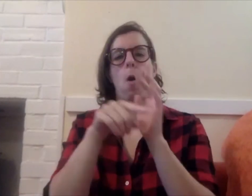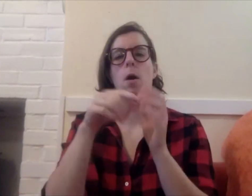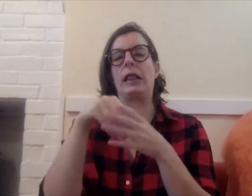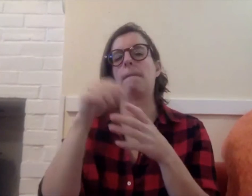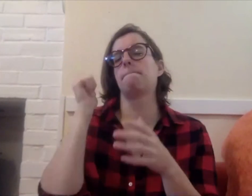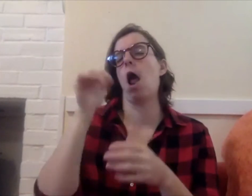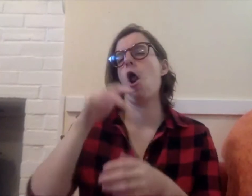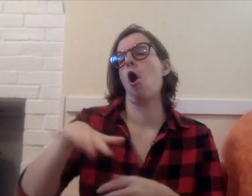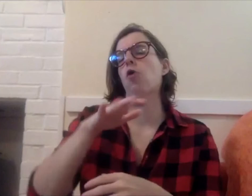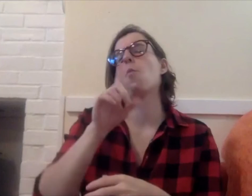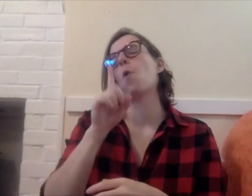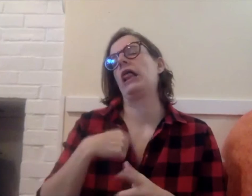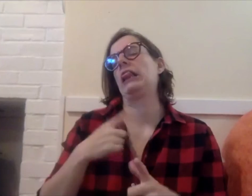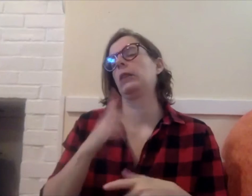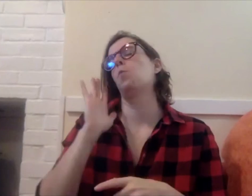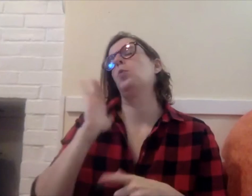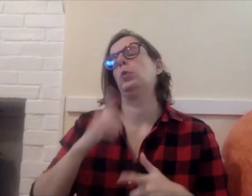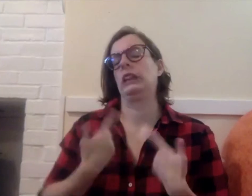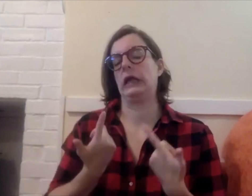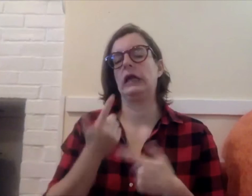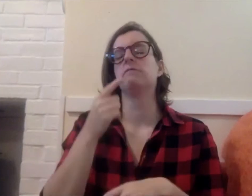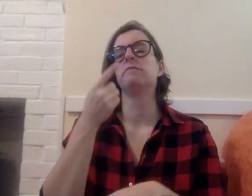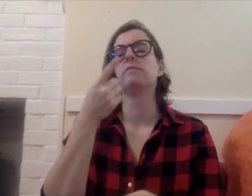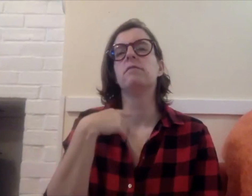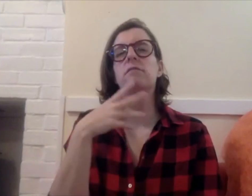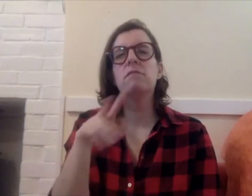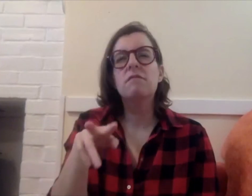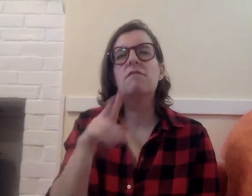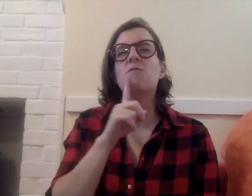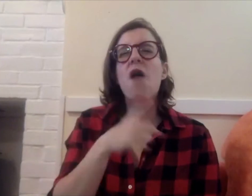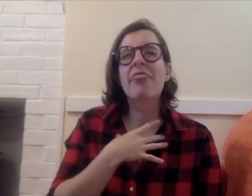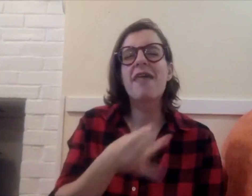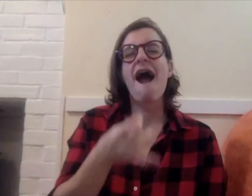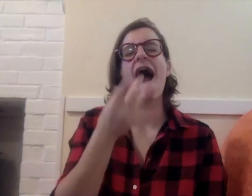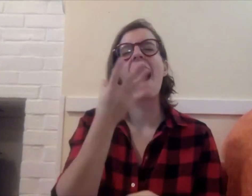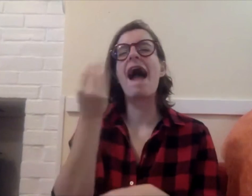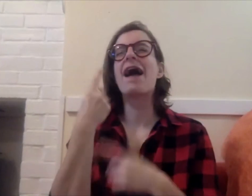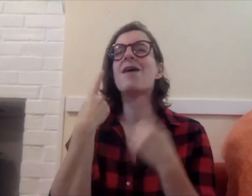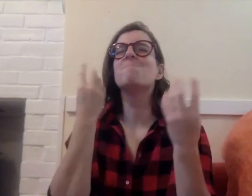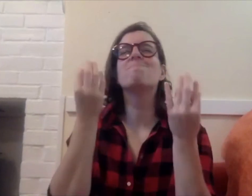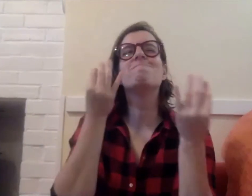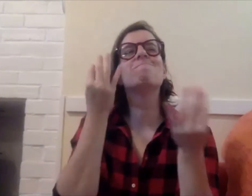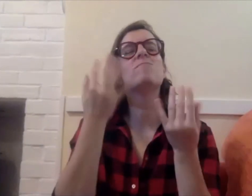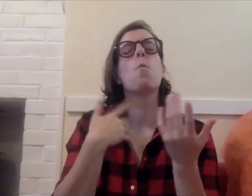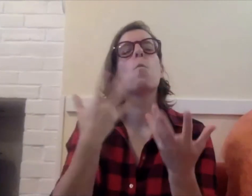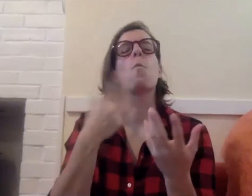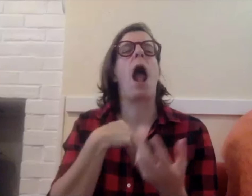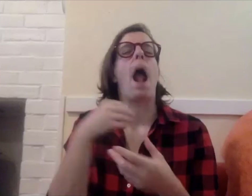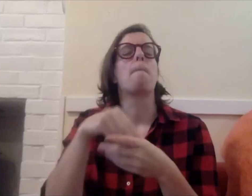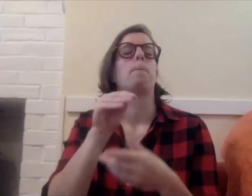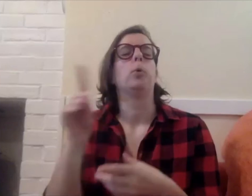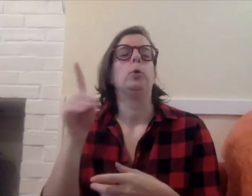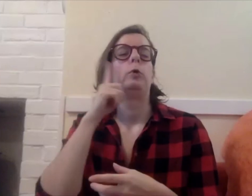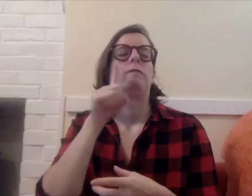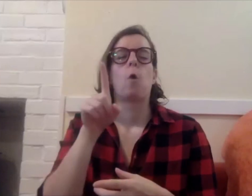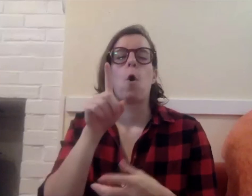That cool background of that print was actually the backyard of a place where I used to live, I really liked the look of it and it put